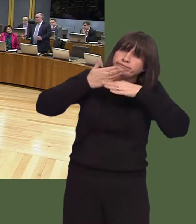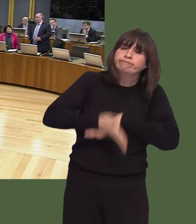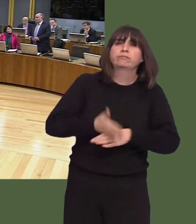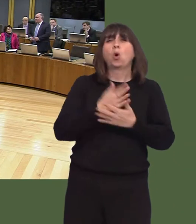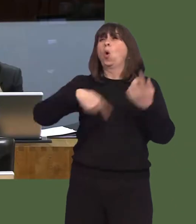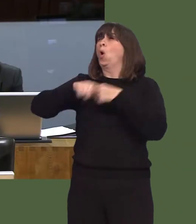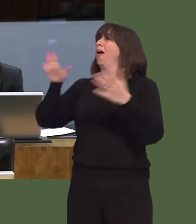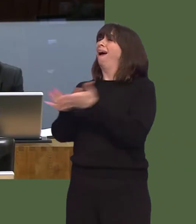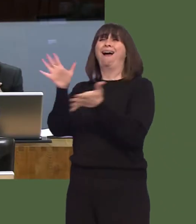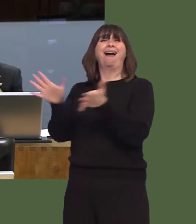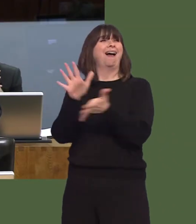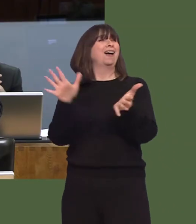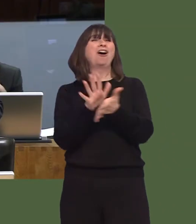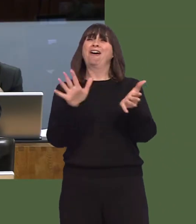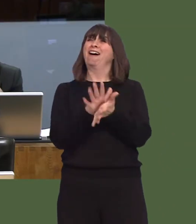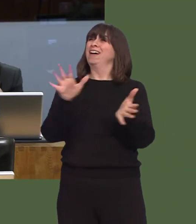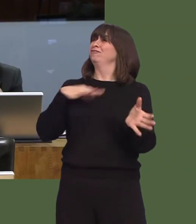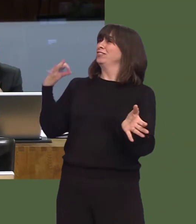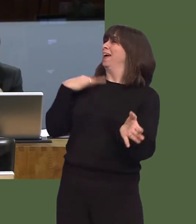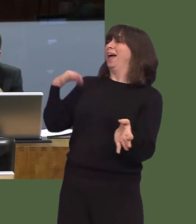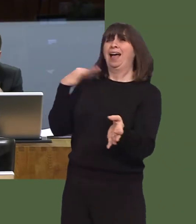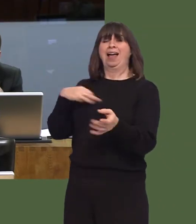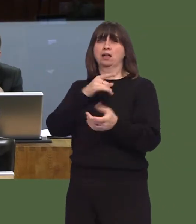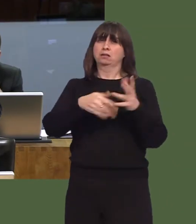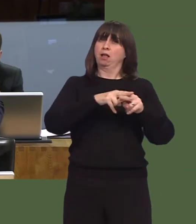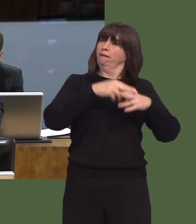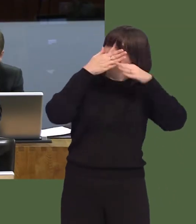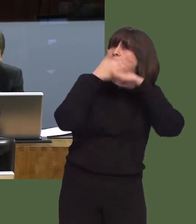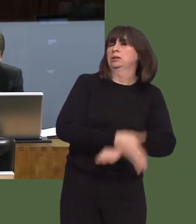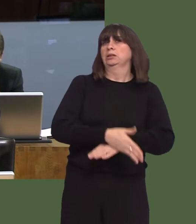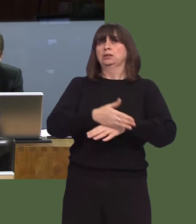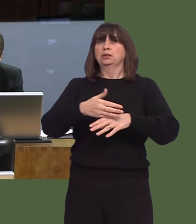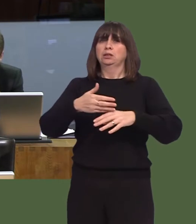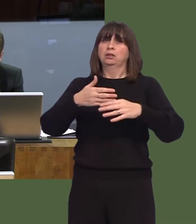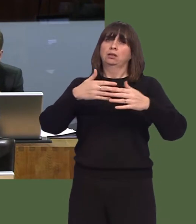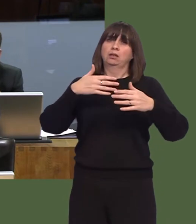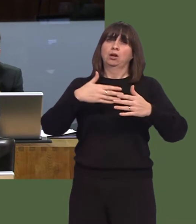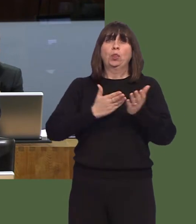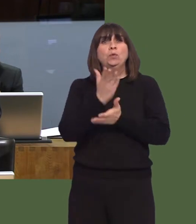us were enjoying the festive period, and, without that staff, our NHS would not work in whatever section of the service they work in.